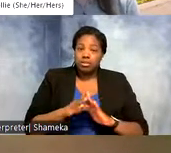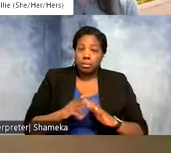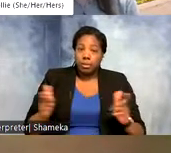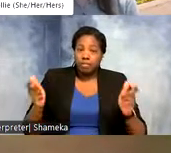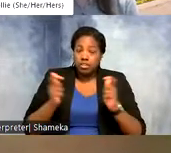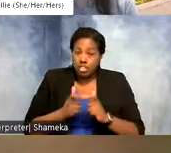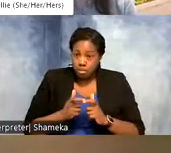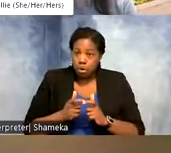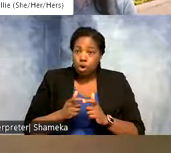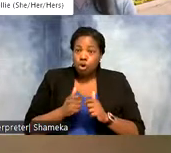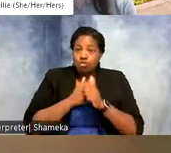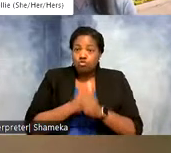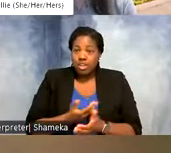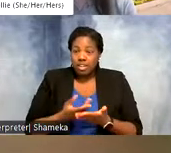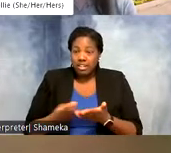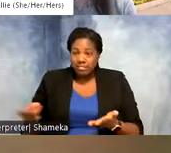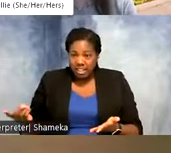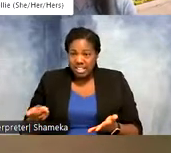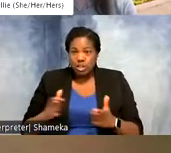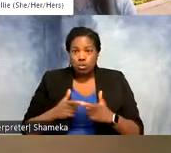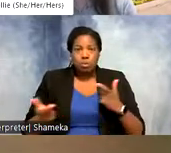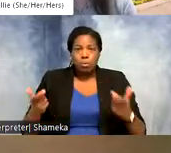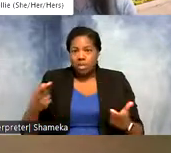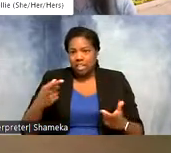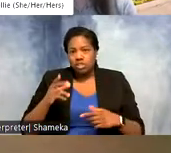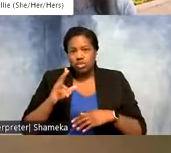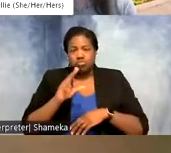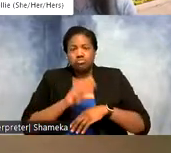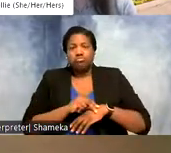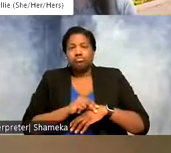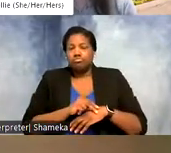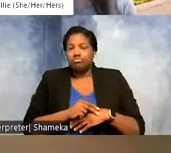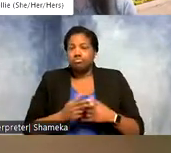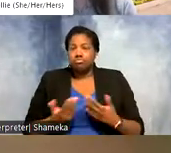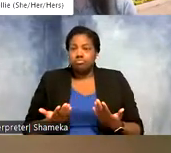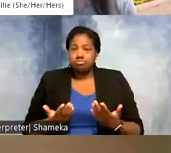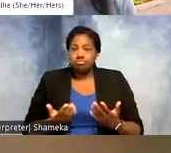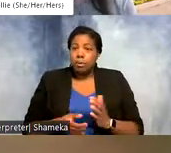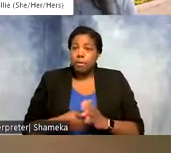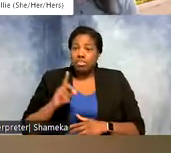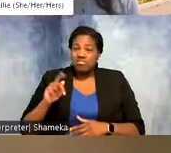devices, tracking devices were too big to put on birds, and so most of the data coming from birds